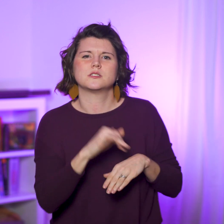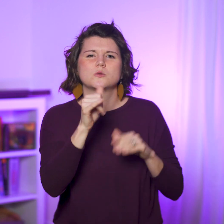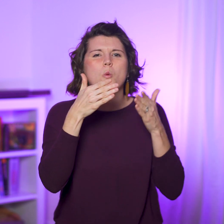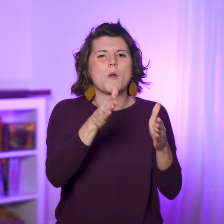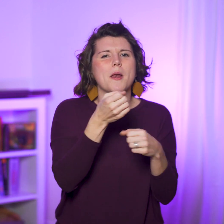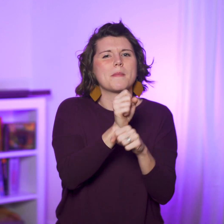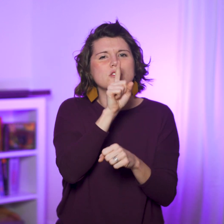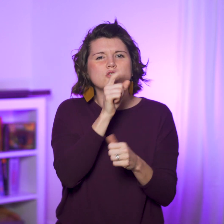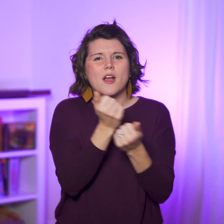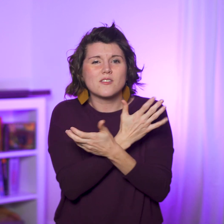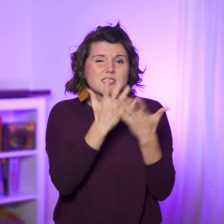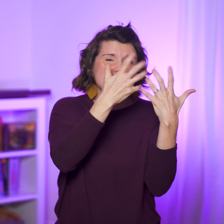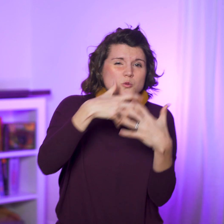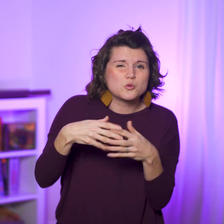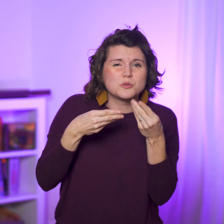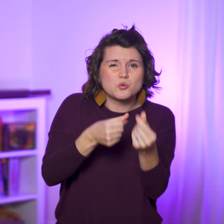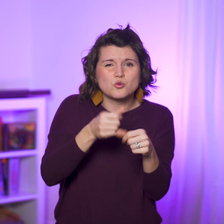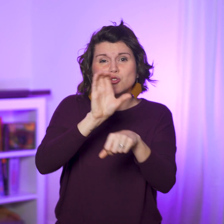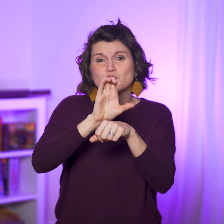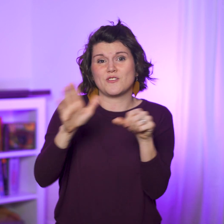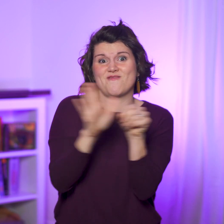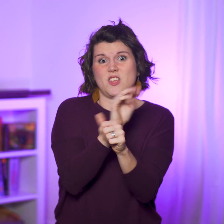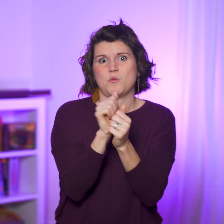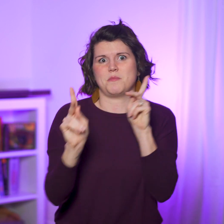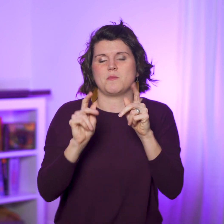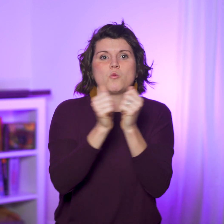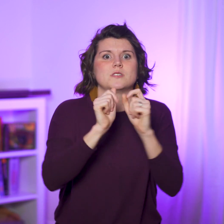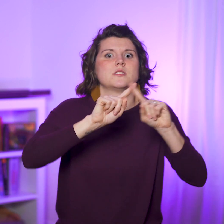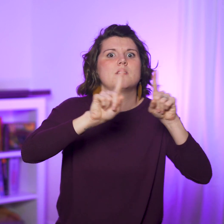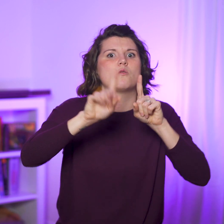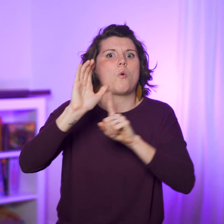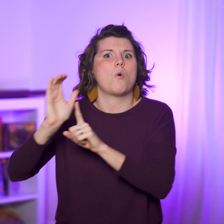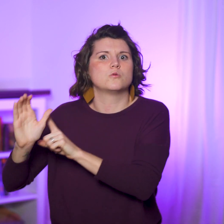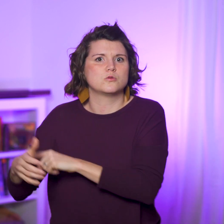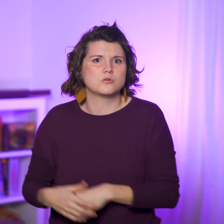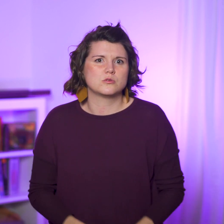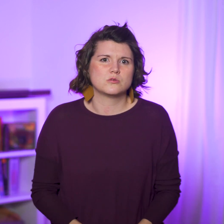it’s a way to make sure things go smoothly as the church fills with people from different cultures.